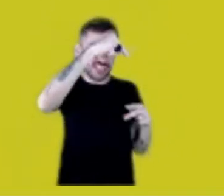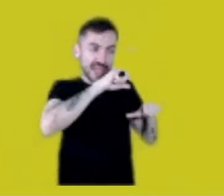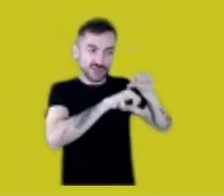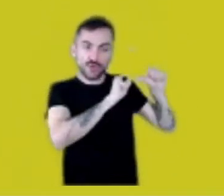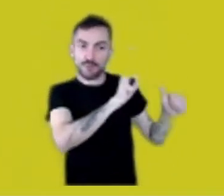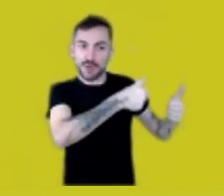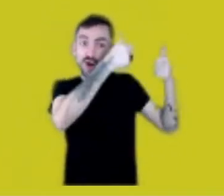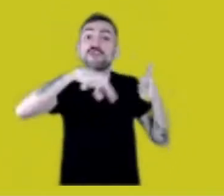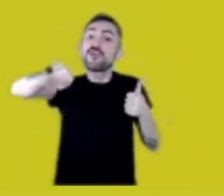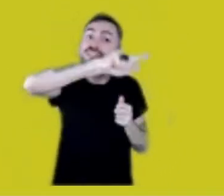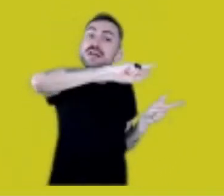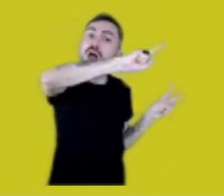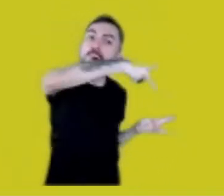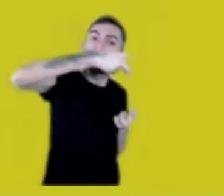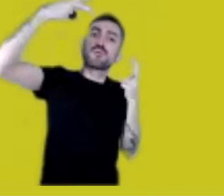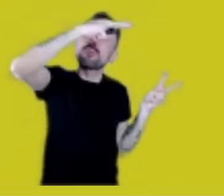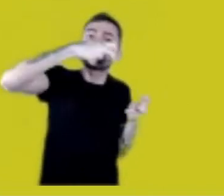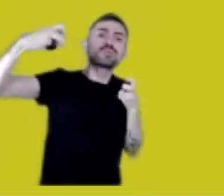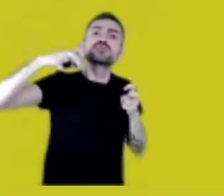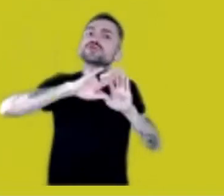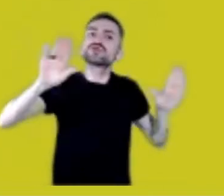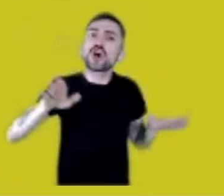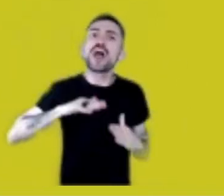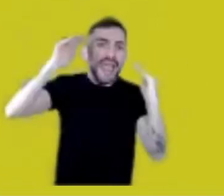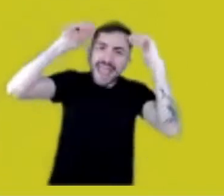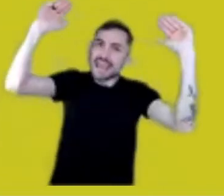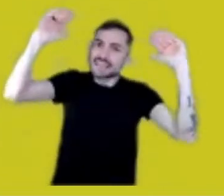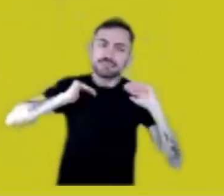Respect the wisdom that has preserved those genetic resources